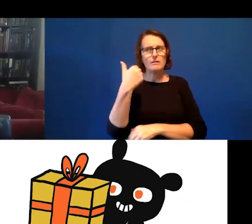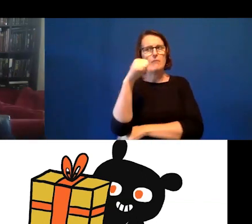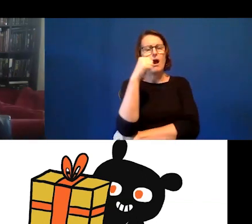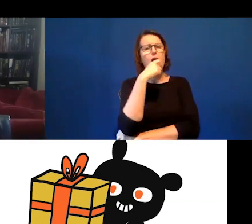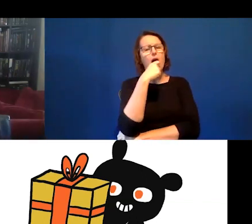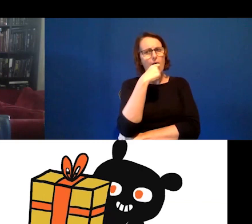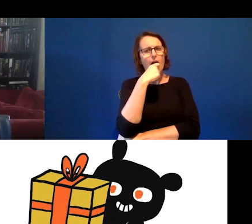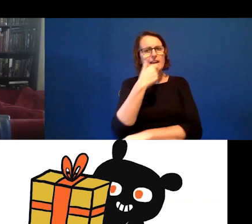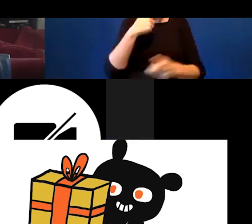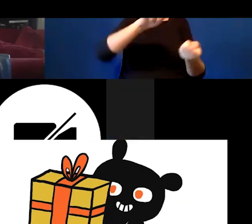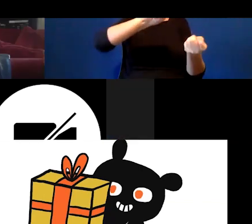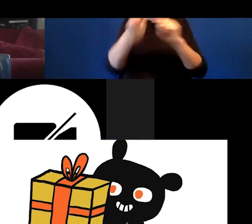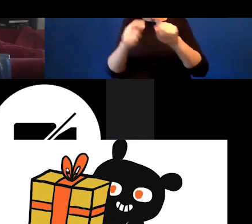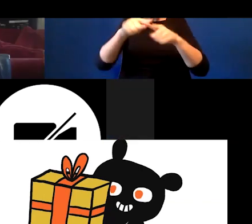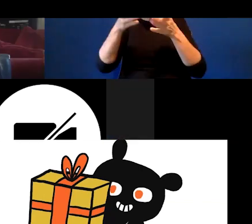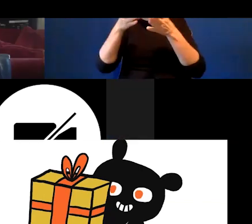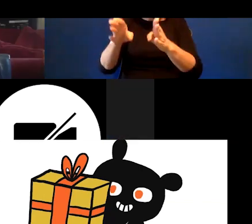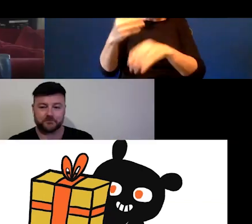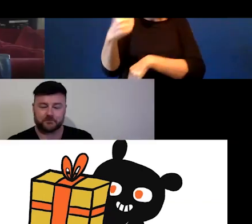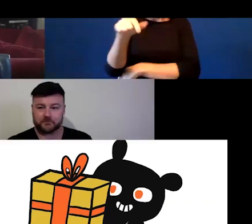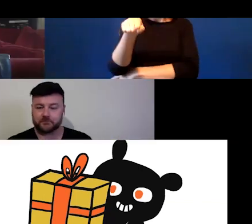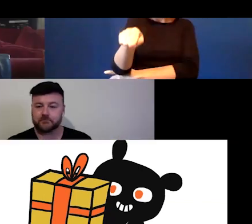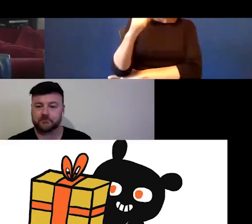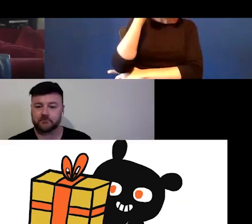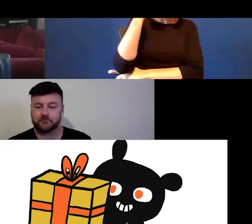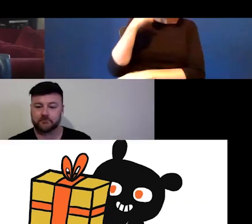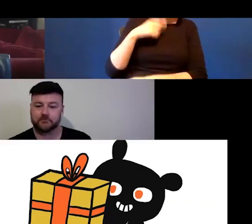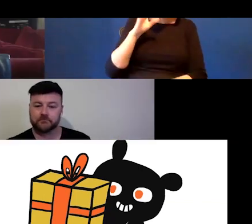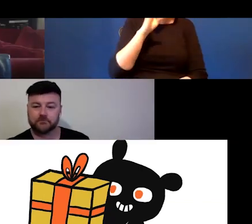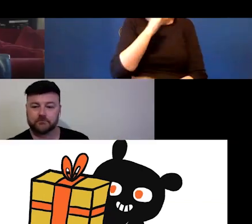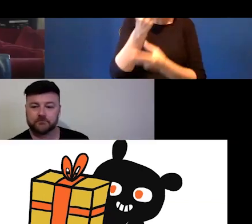switch to a different context in a different form, but those new things